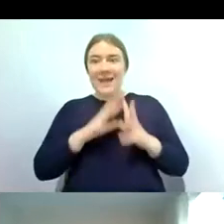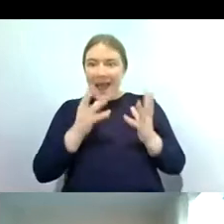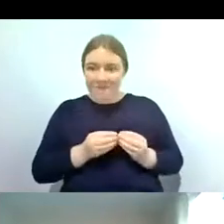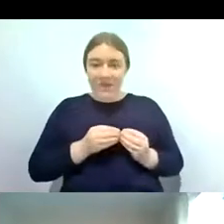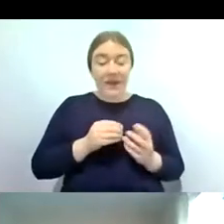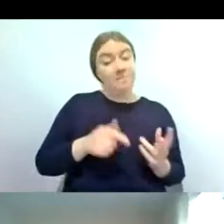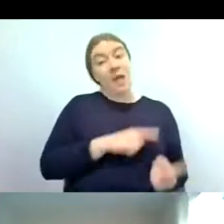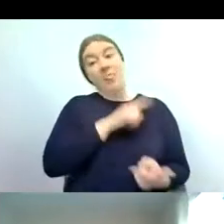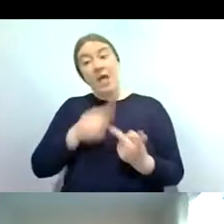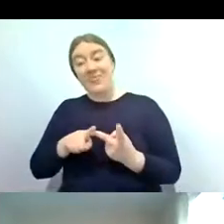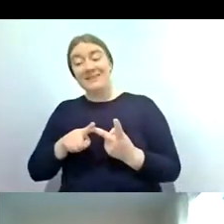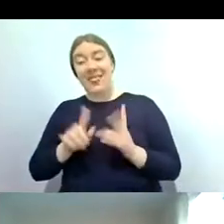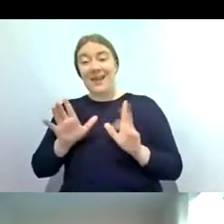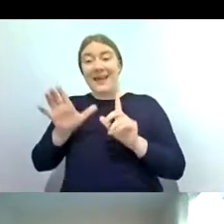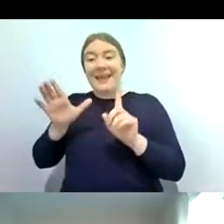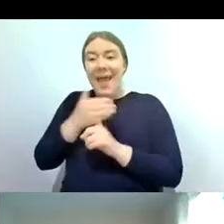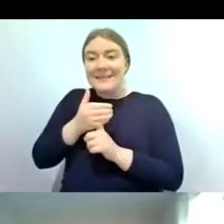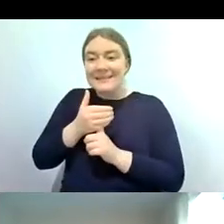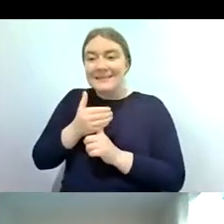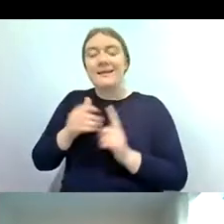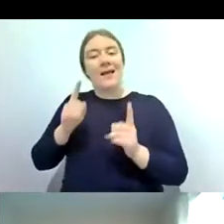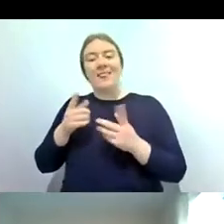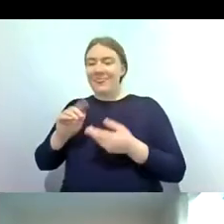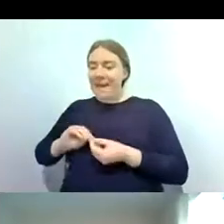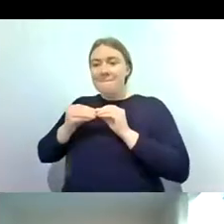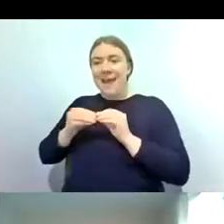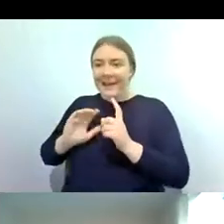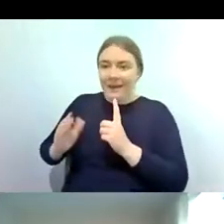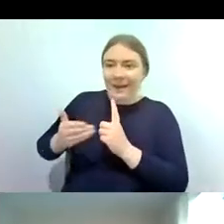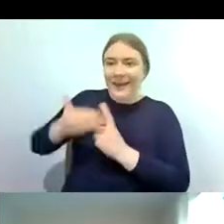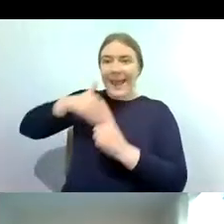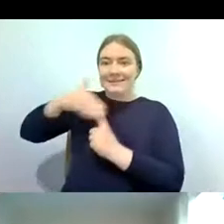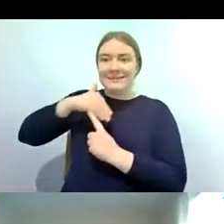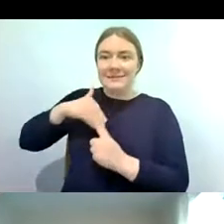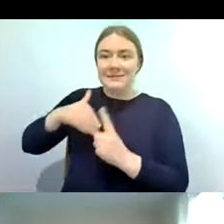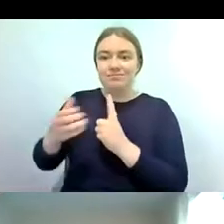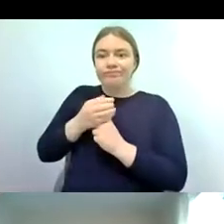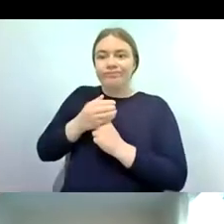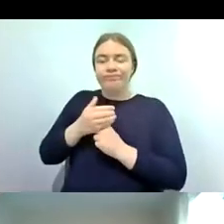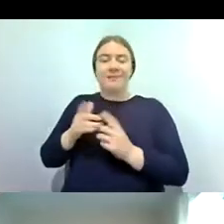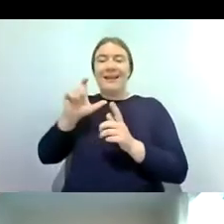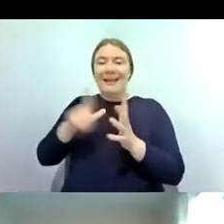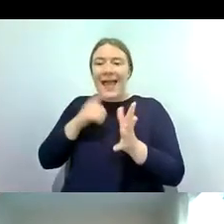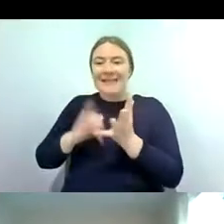the case group they have a case that they've made so really distinguishable and caseless